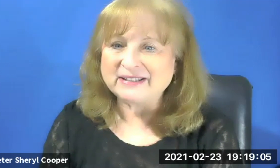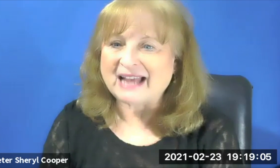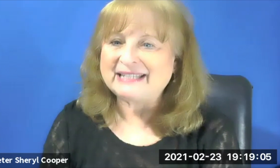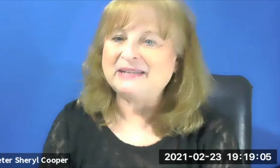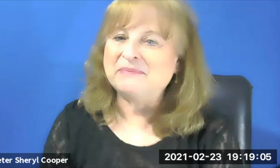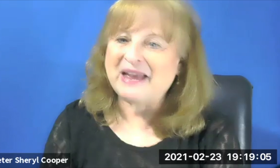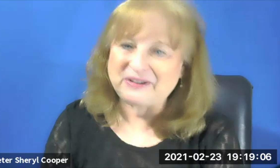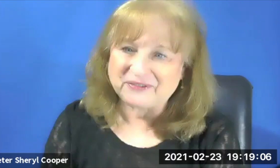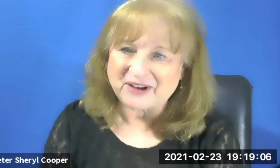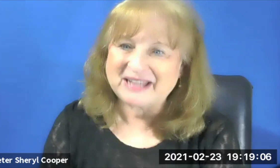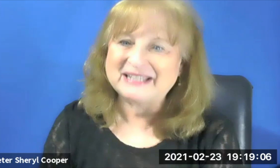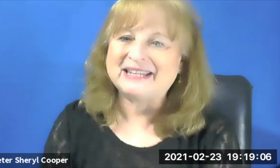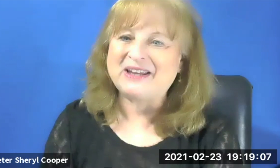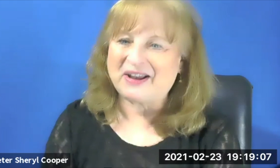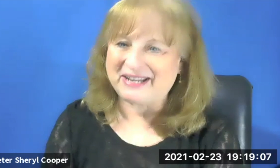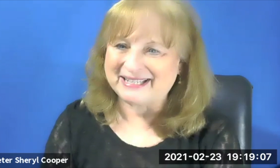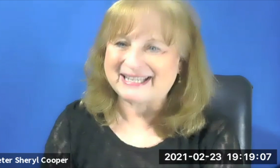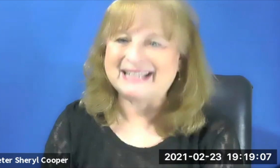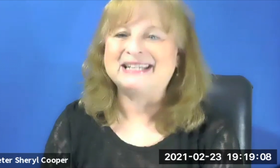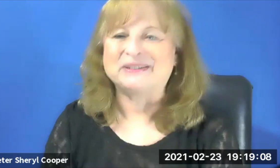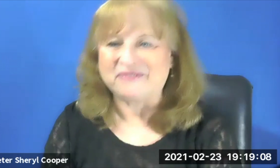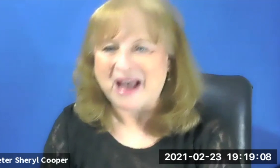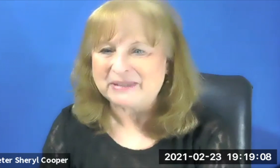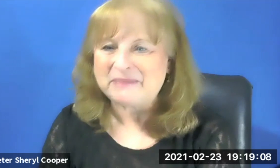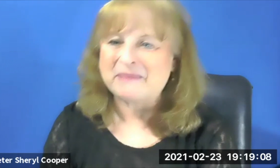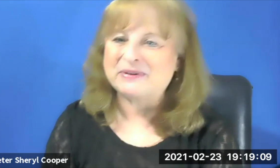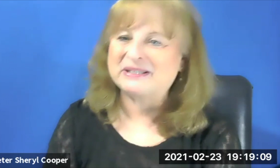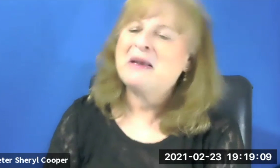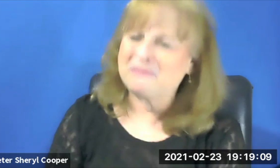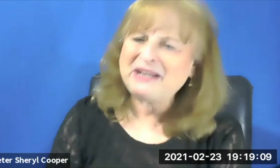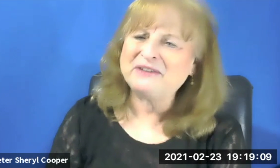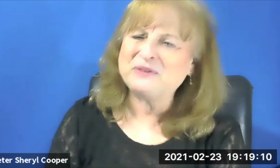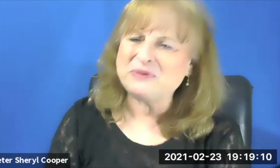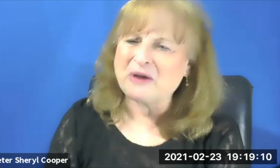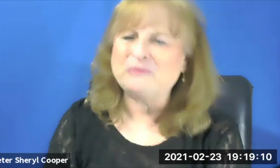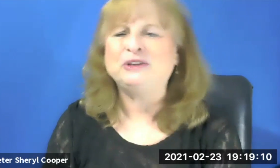, sigh many friends in the audience. Sigh some family members. Many of you know me.